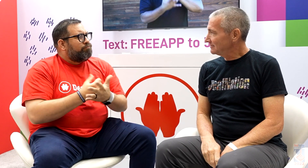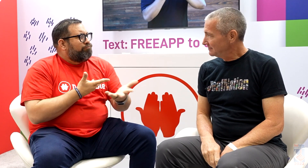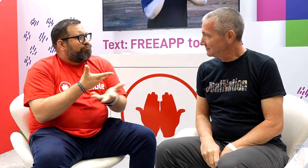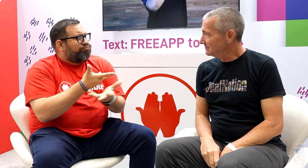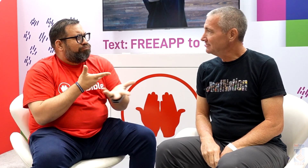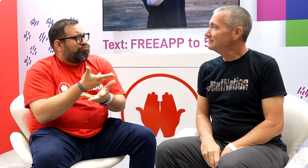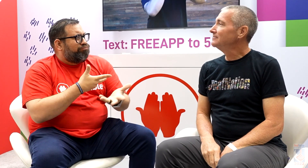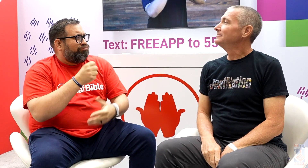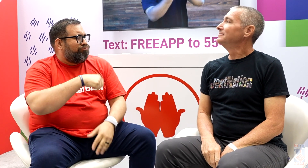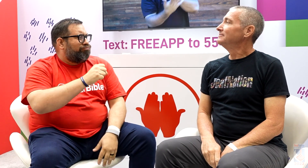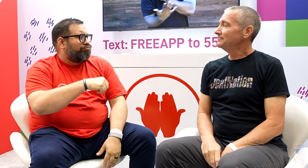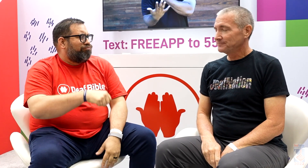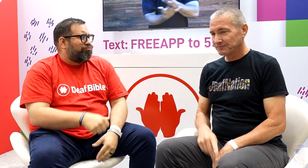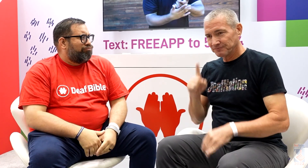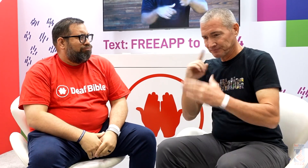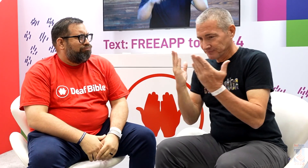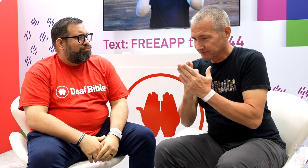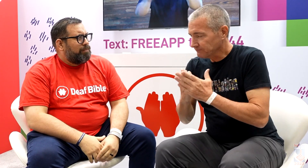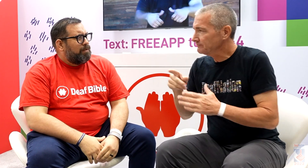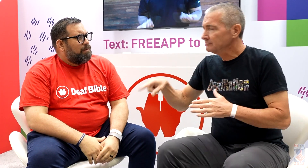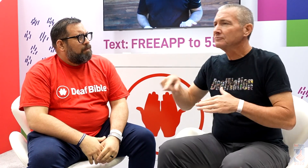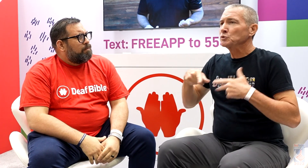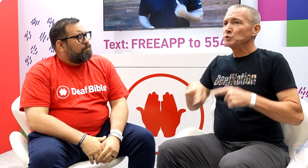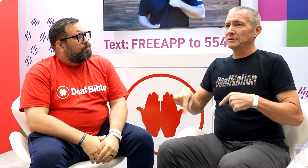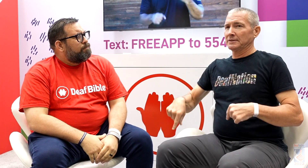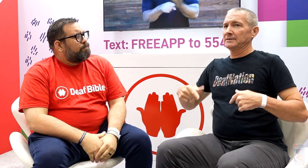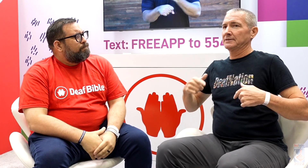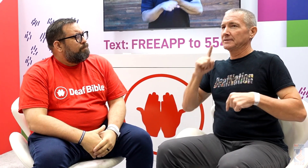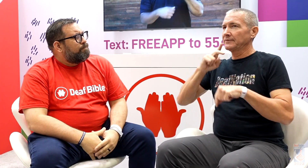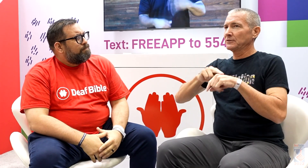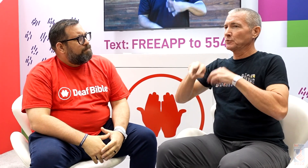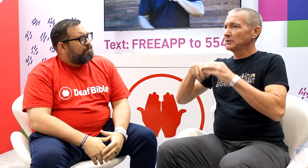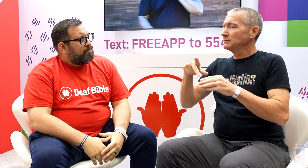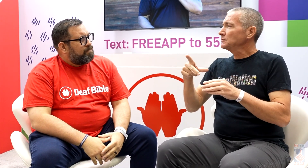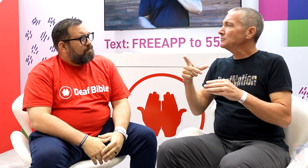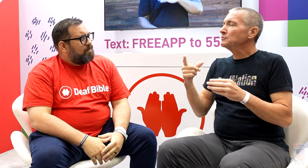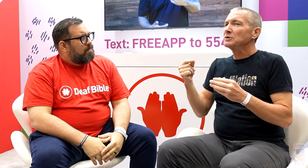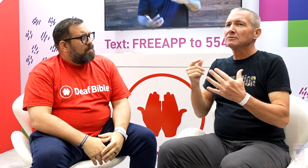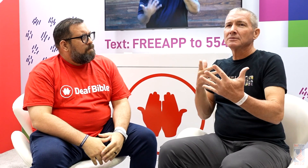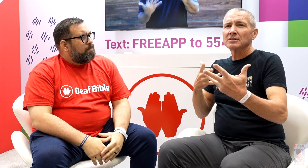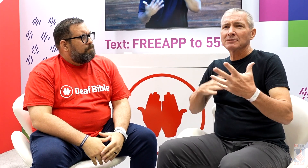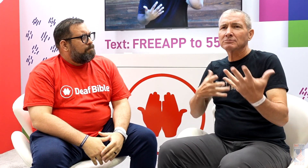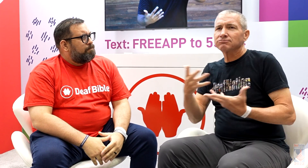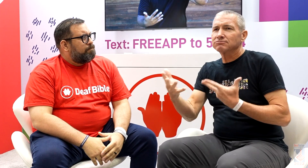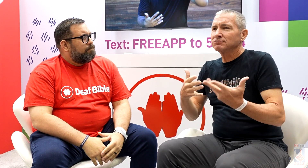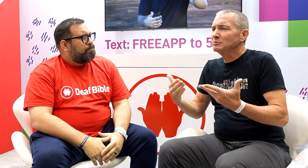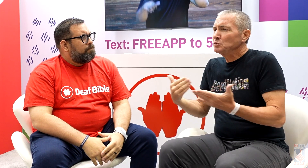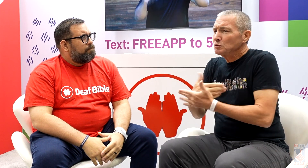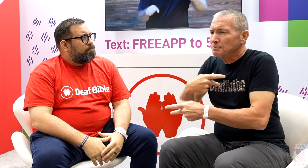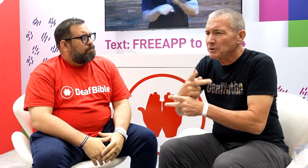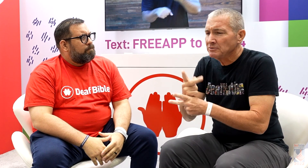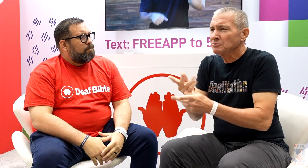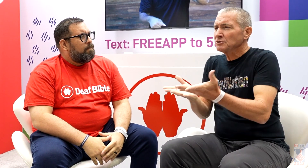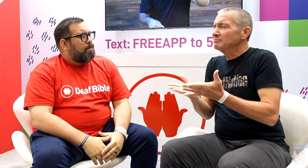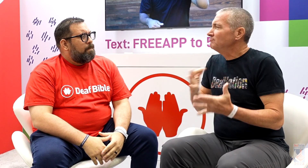and have the opportunity to really chat. Here at the DeafNation World Expo, what kind of services and products do you have